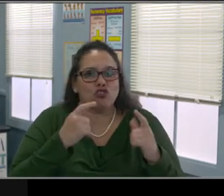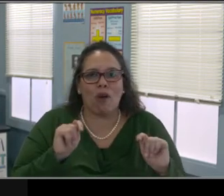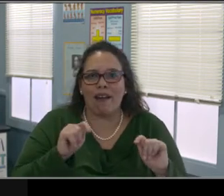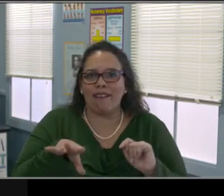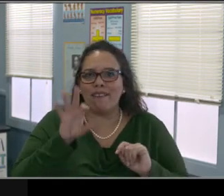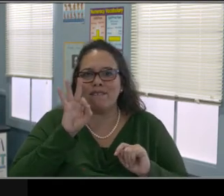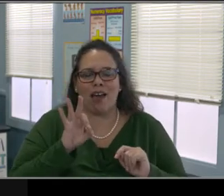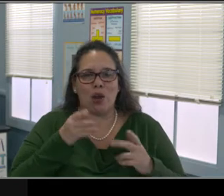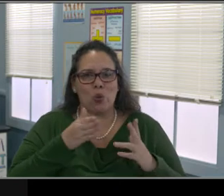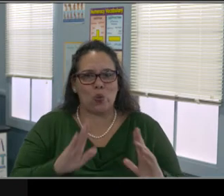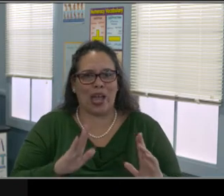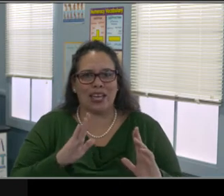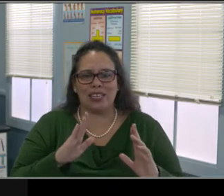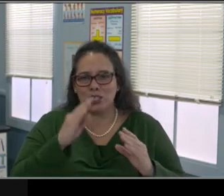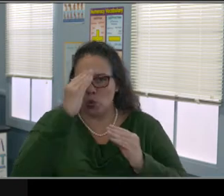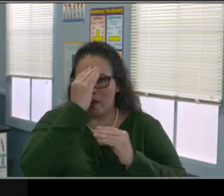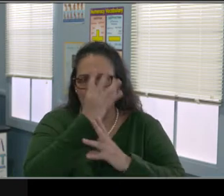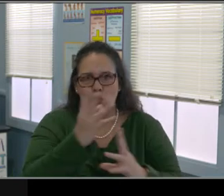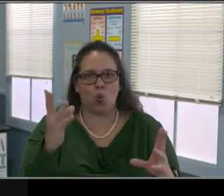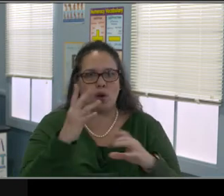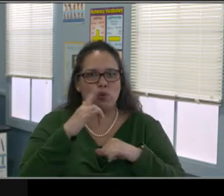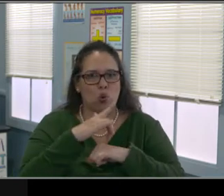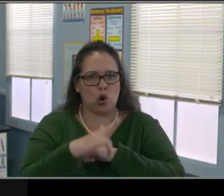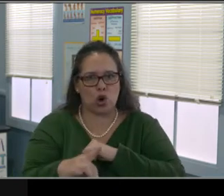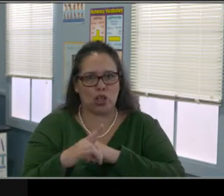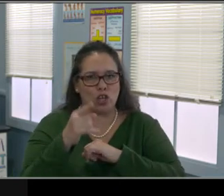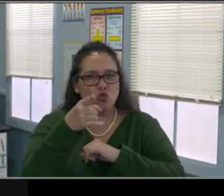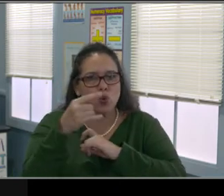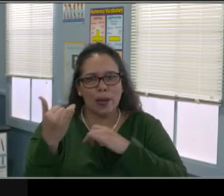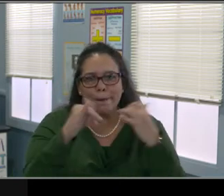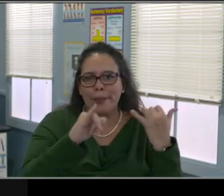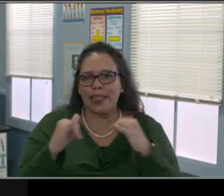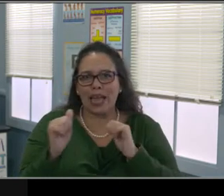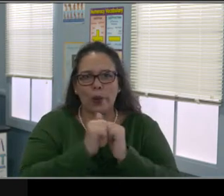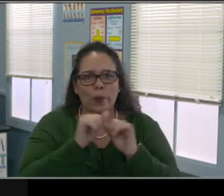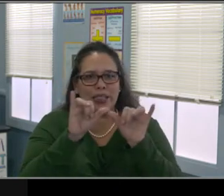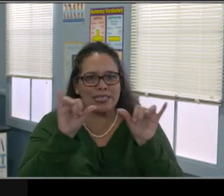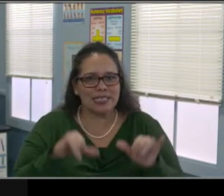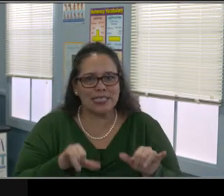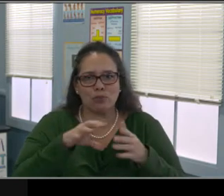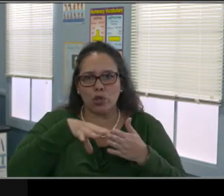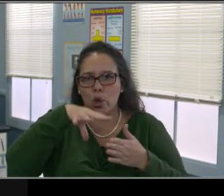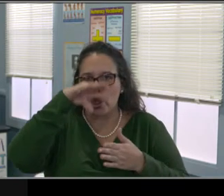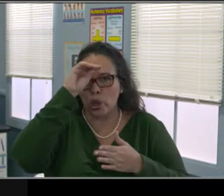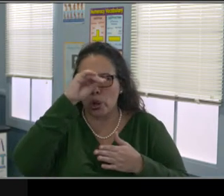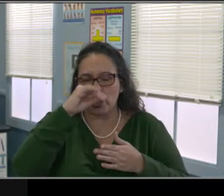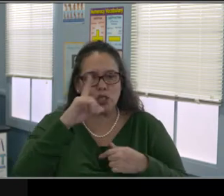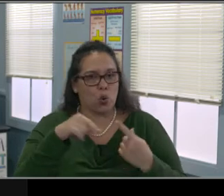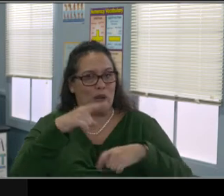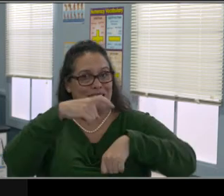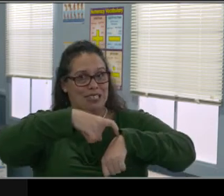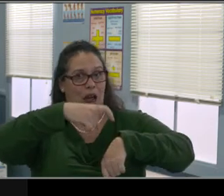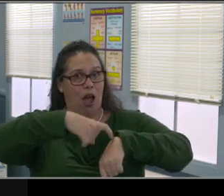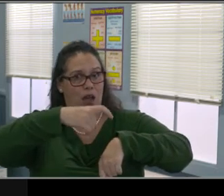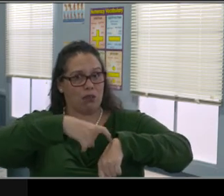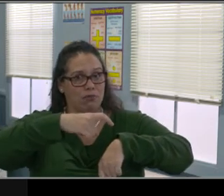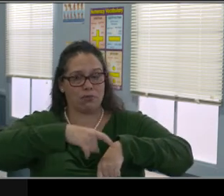And she's going to be speaking about Distance Learning Plans and we appreciate you being here so much. Take it away, please.